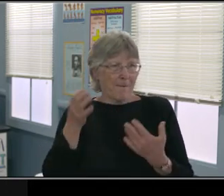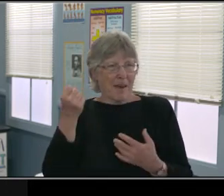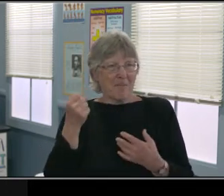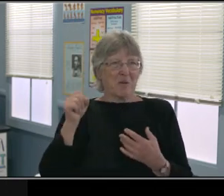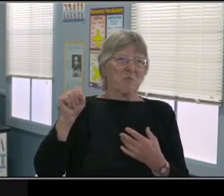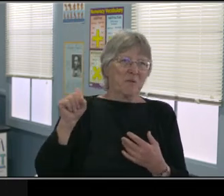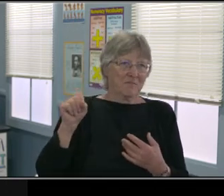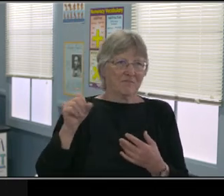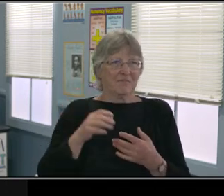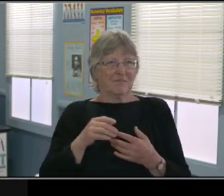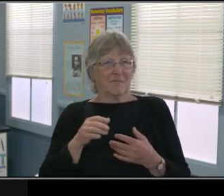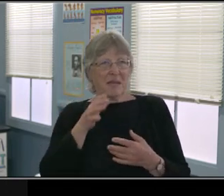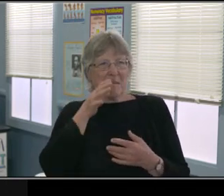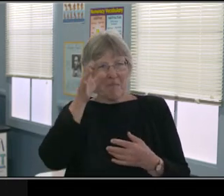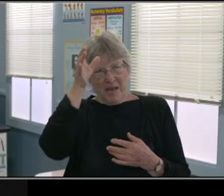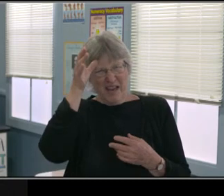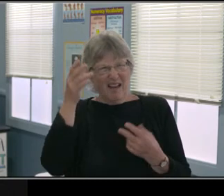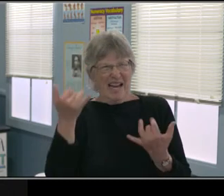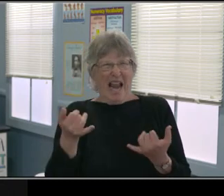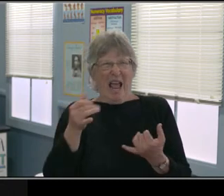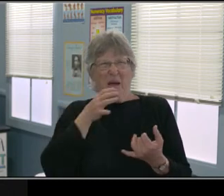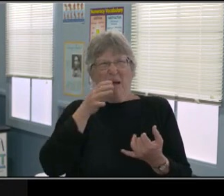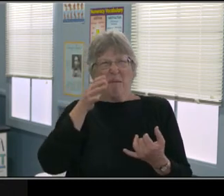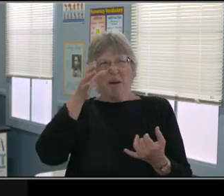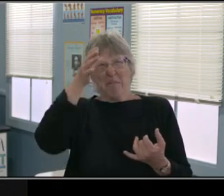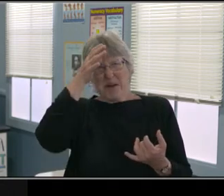Disclosure, coming up with what can happen.